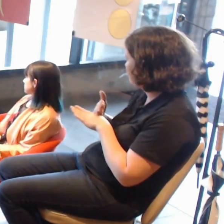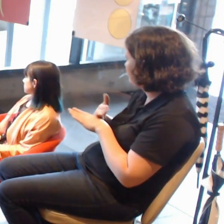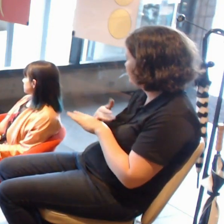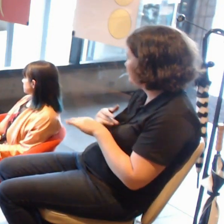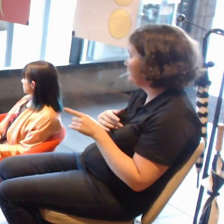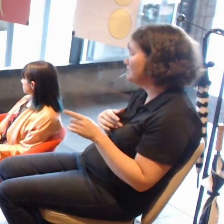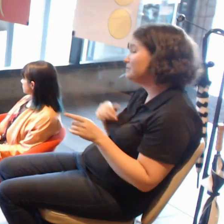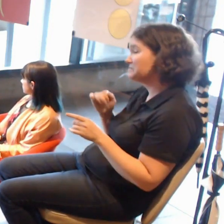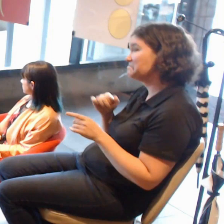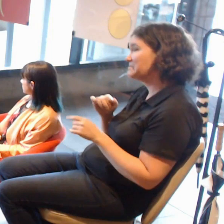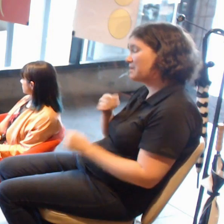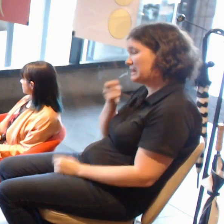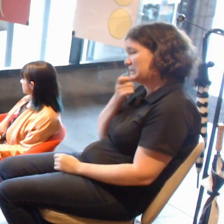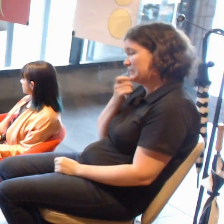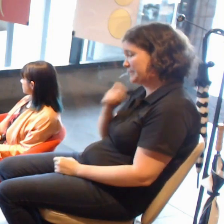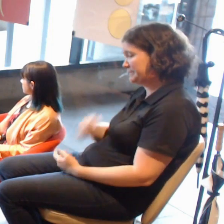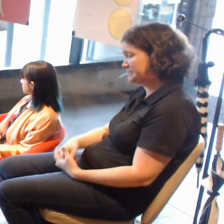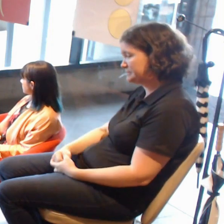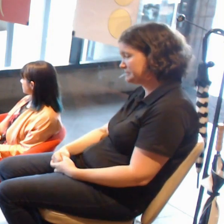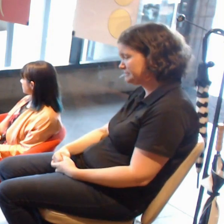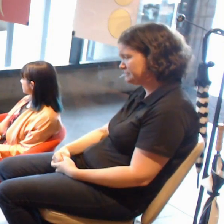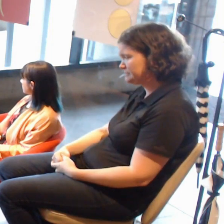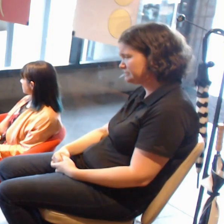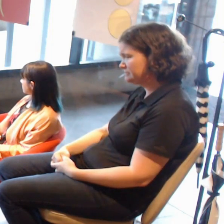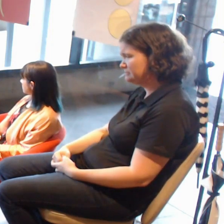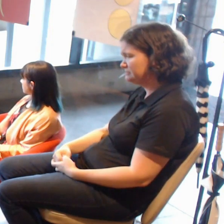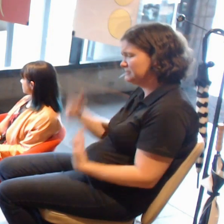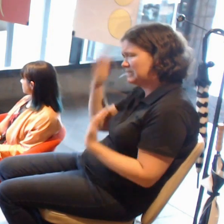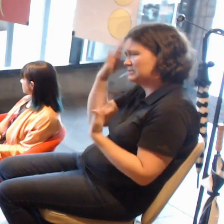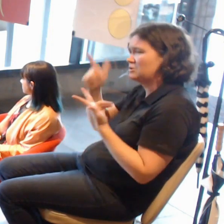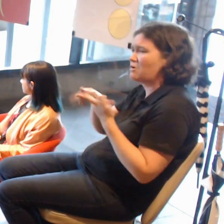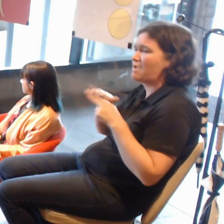I don't know if there is an easy answer.